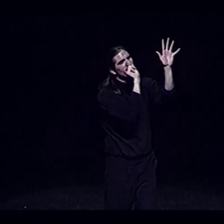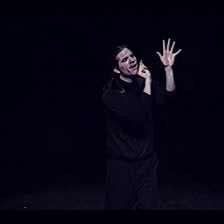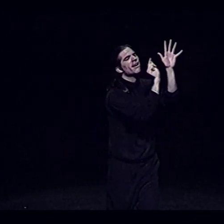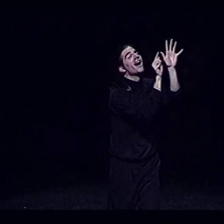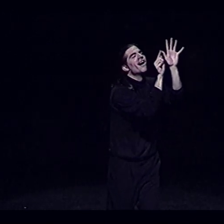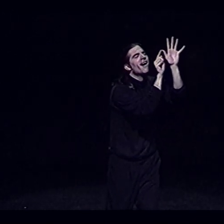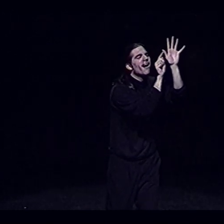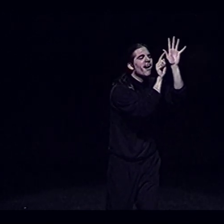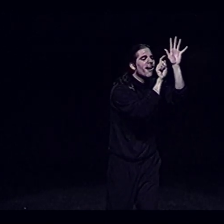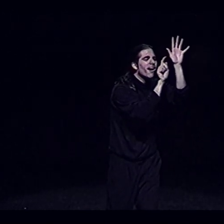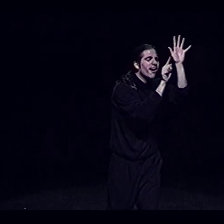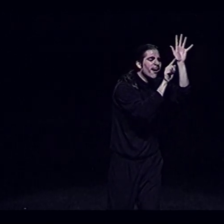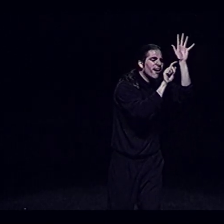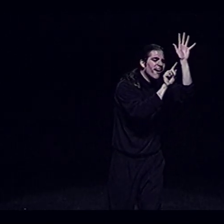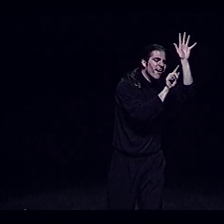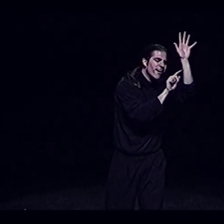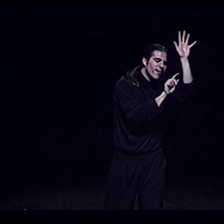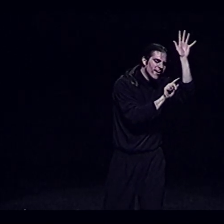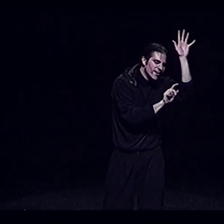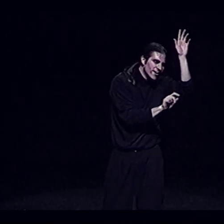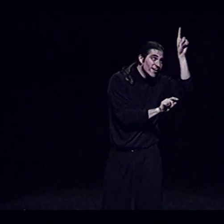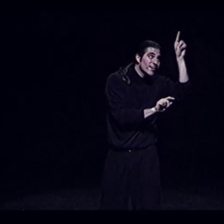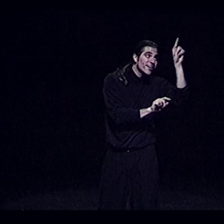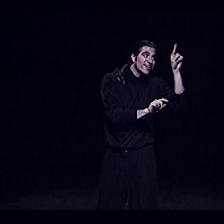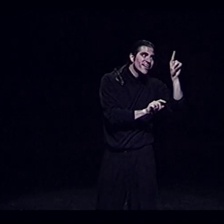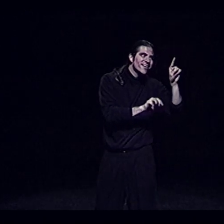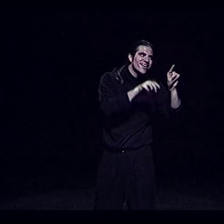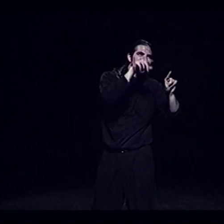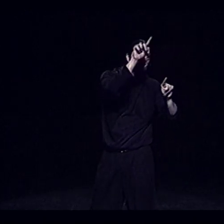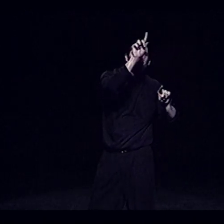A leaf falling Leaves